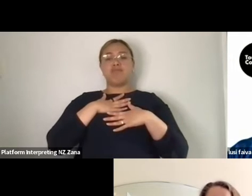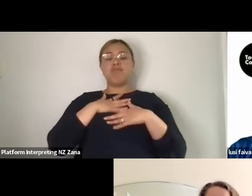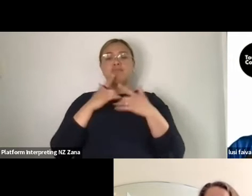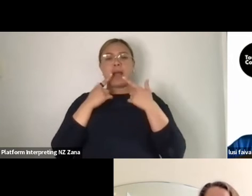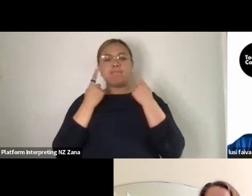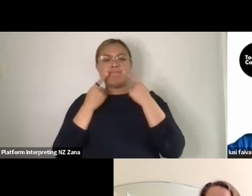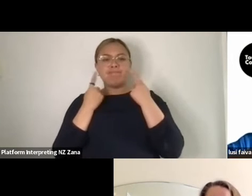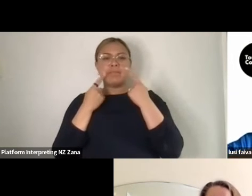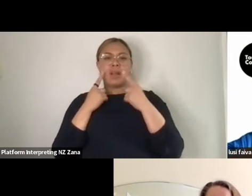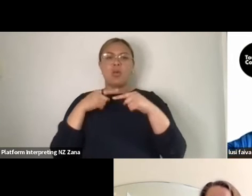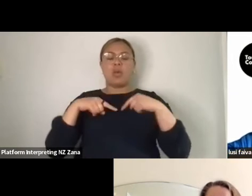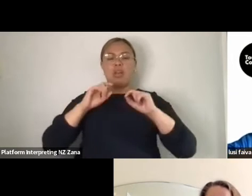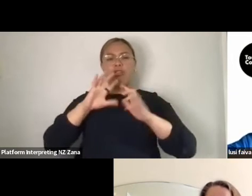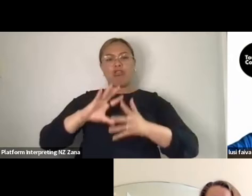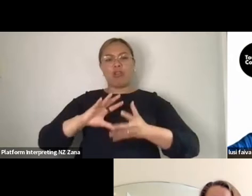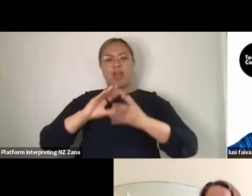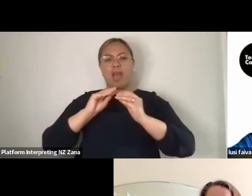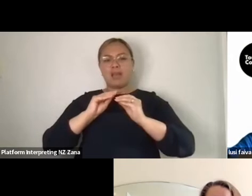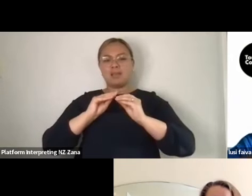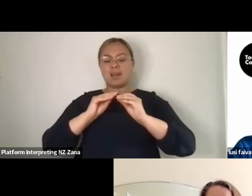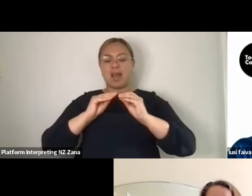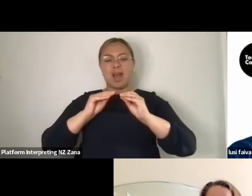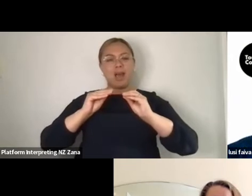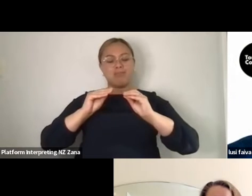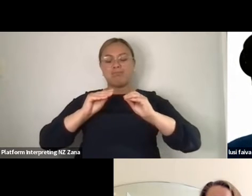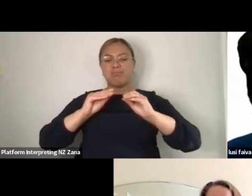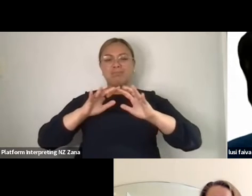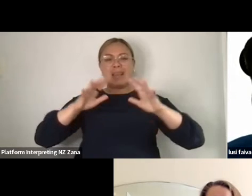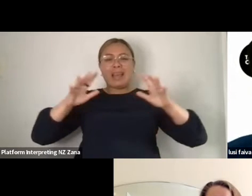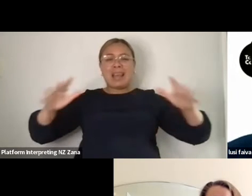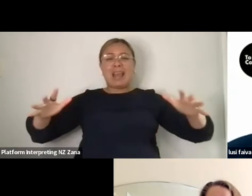ensemble, and it's a big ensemble off the stage, it's like 15 people on the road.